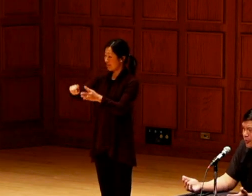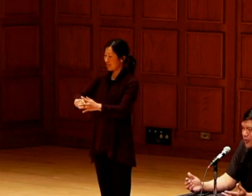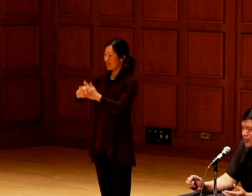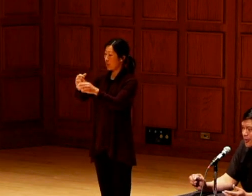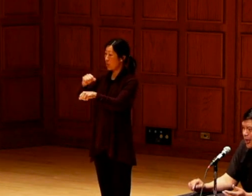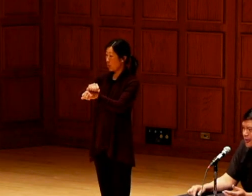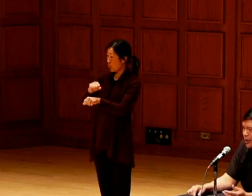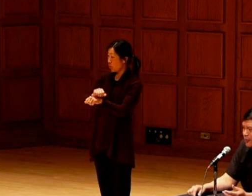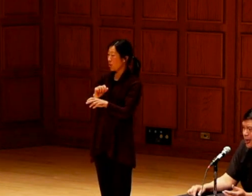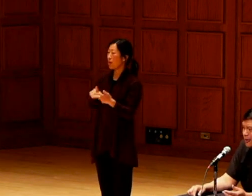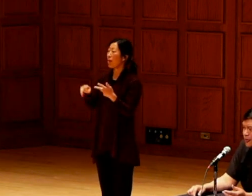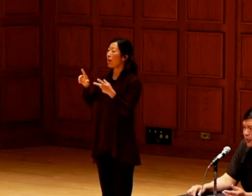We got collaboration with PBS for the project.